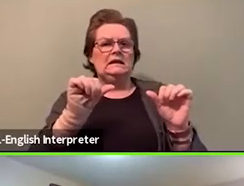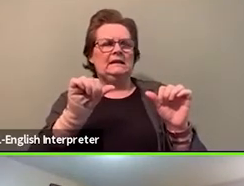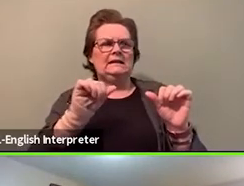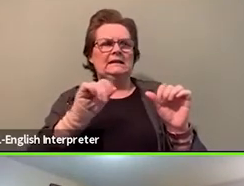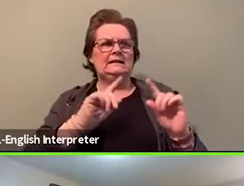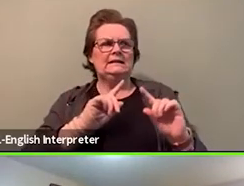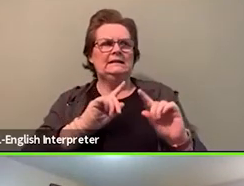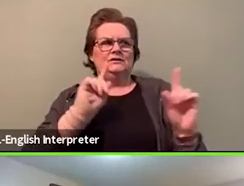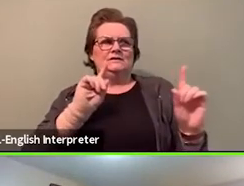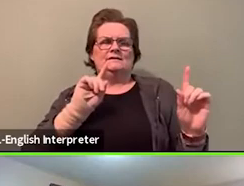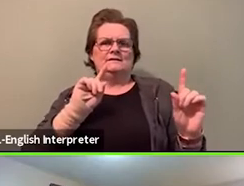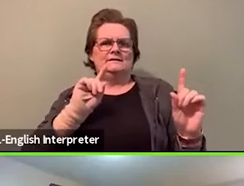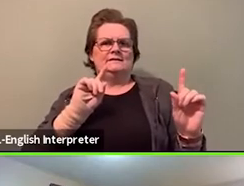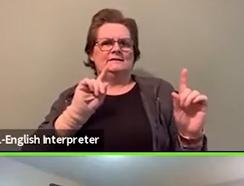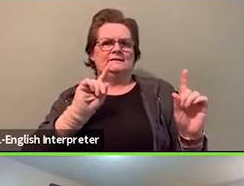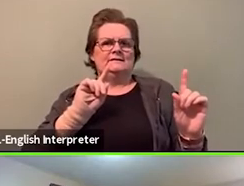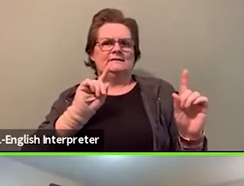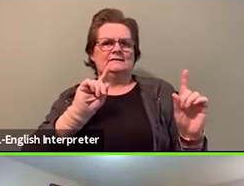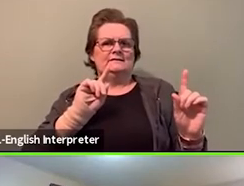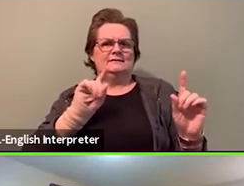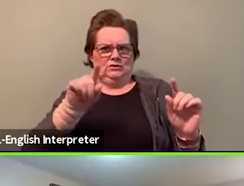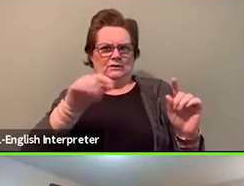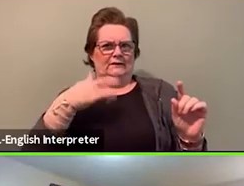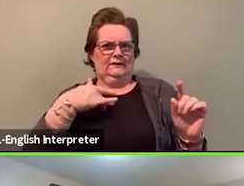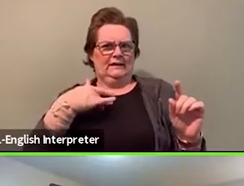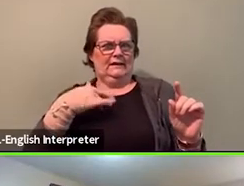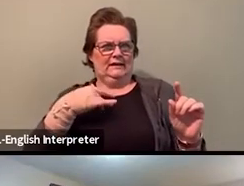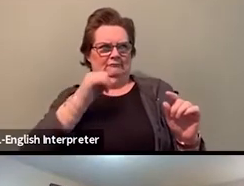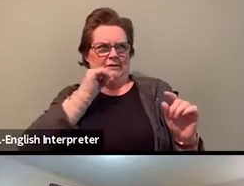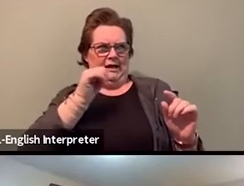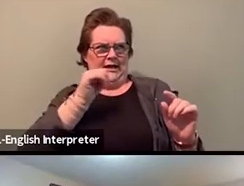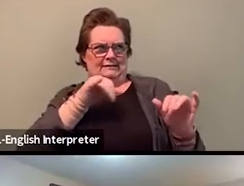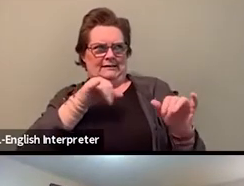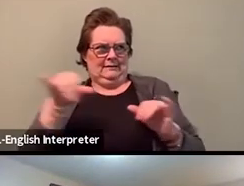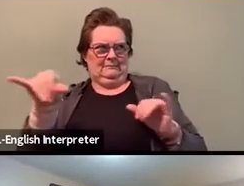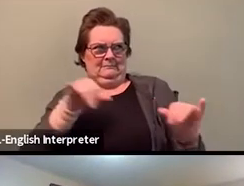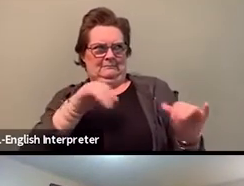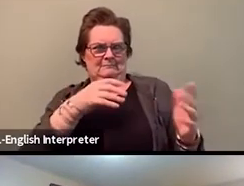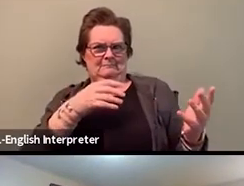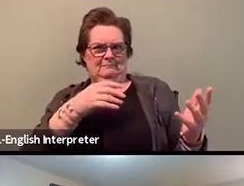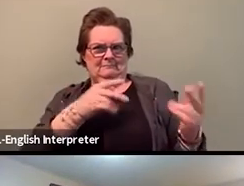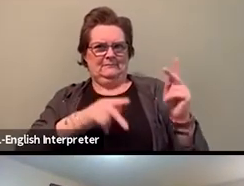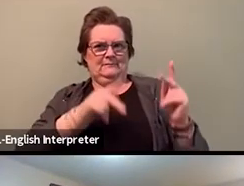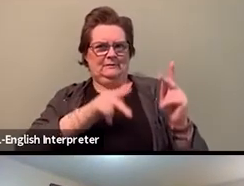to other elected representation? Thank you very much for that question, Sharon.